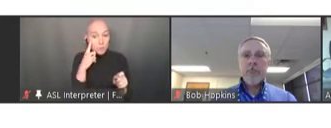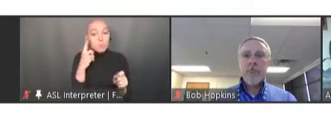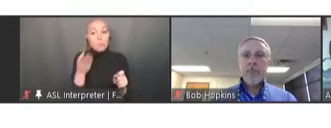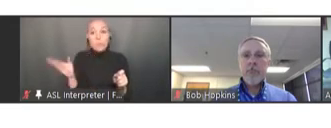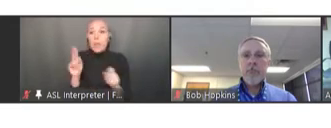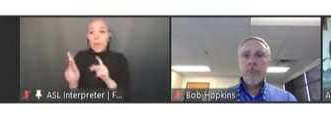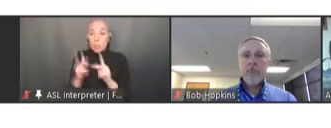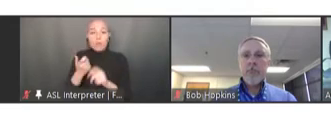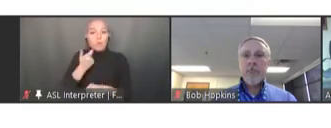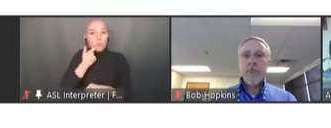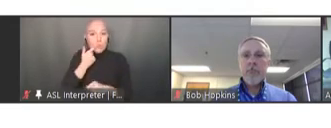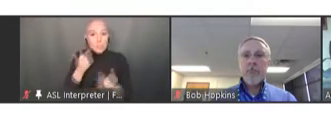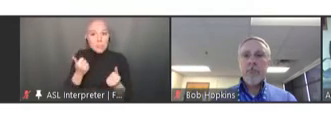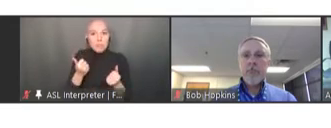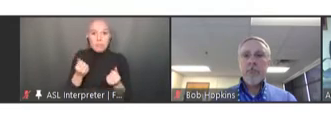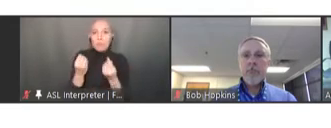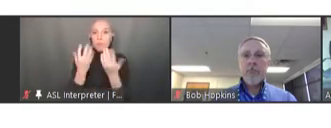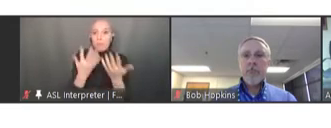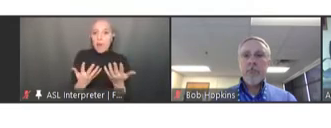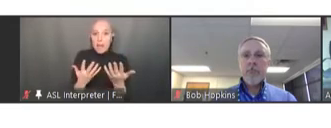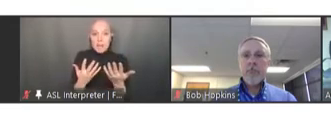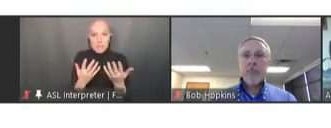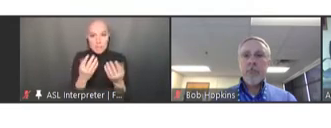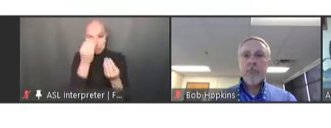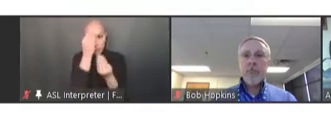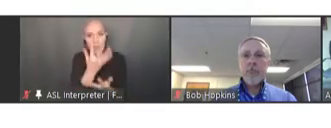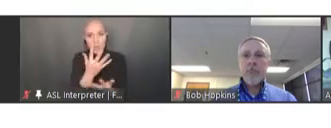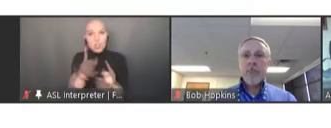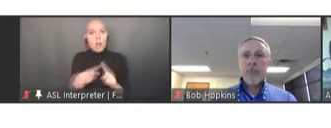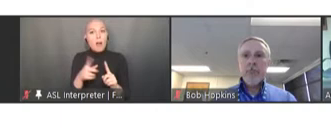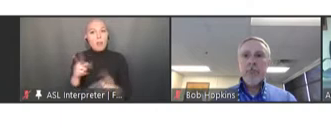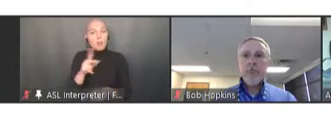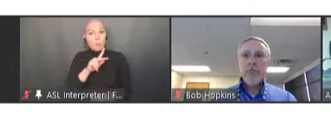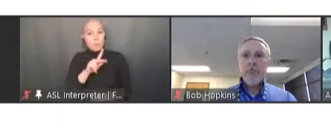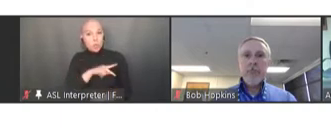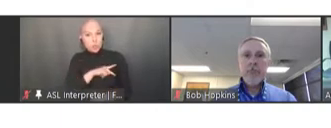and financial interests. Each voting member's financial interest and outside affiliation